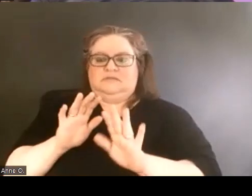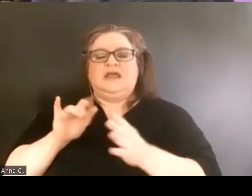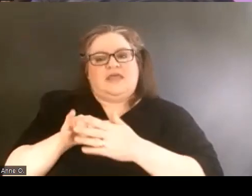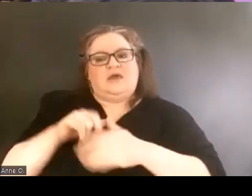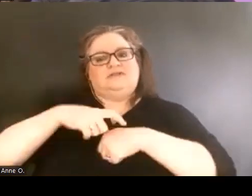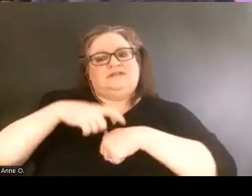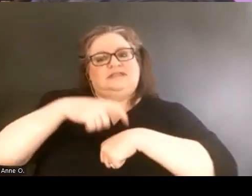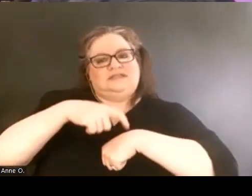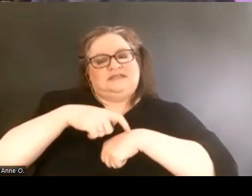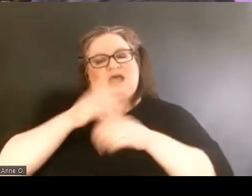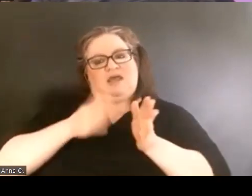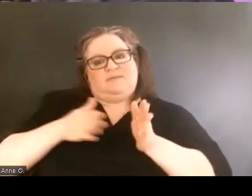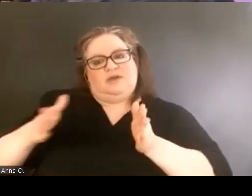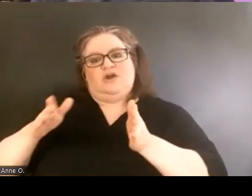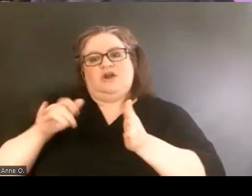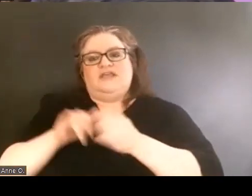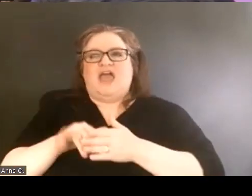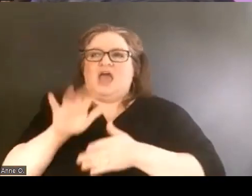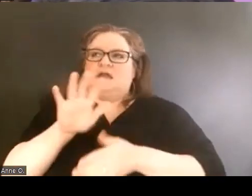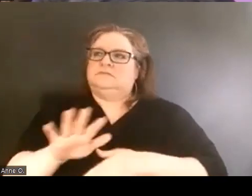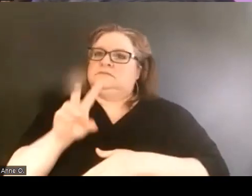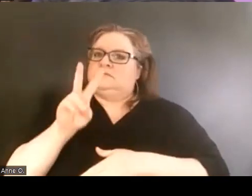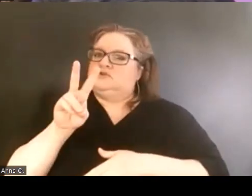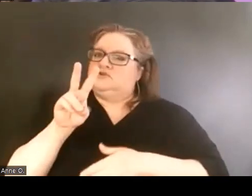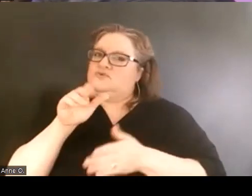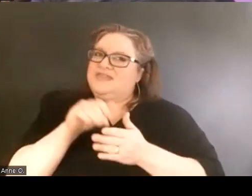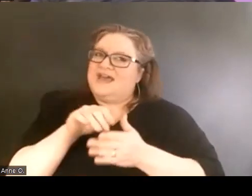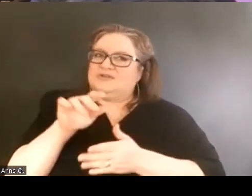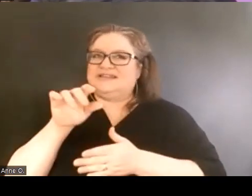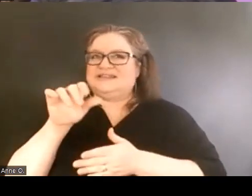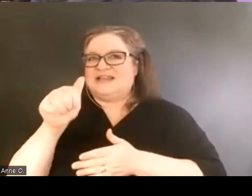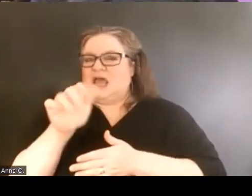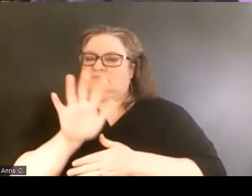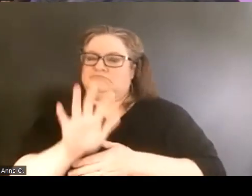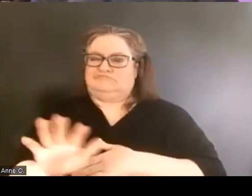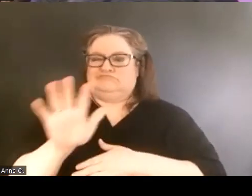kind of that 2010 ish is when you start to see